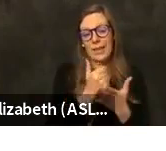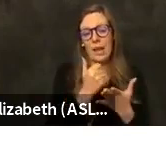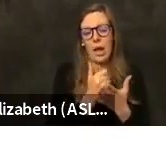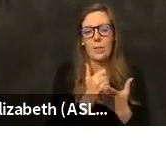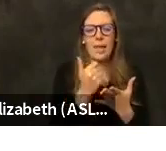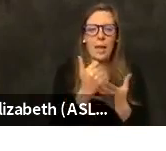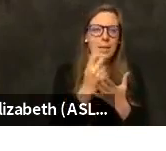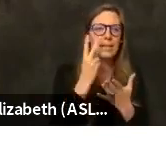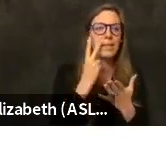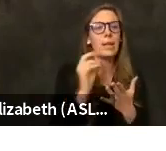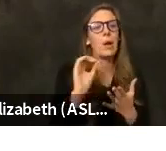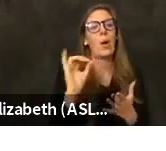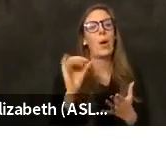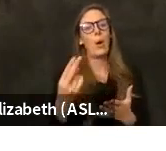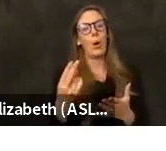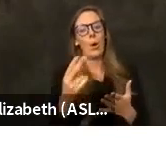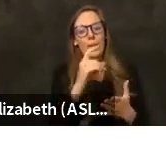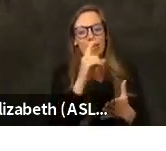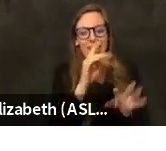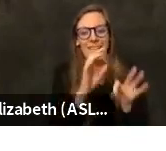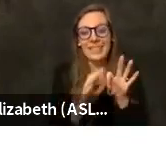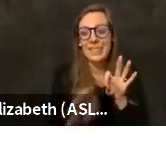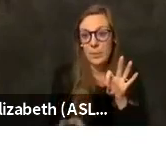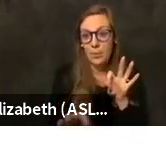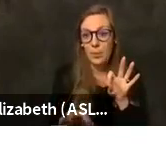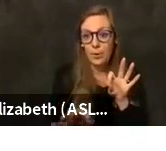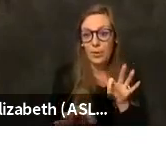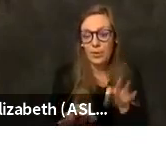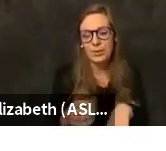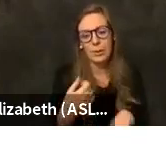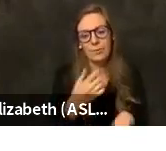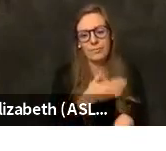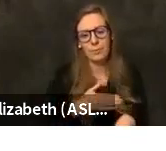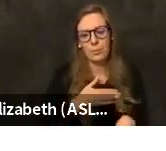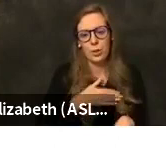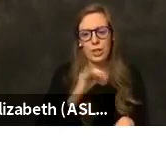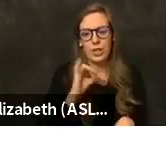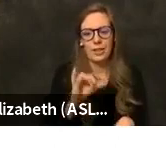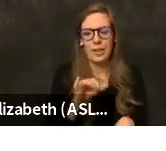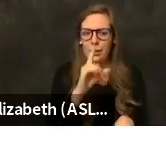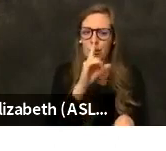how many doses have come in and how many doses have been administered. It's pretty complicated